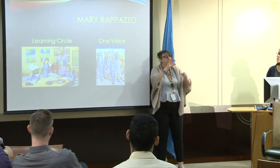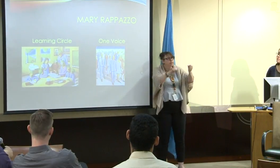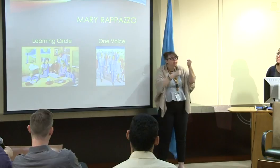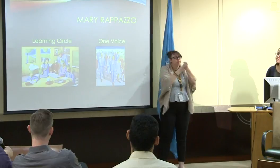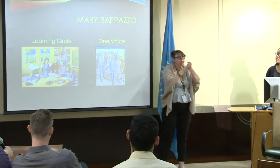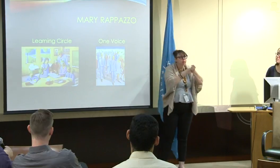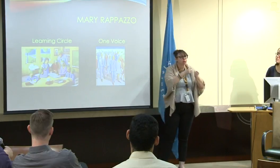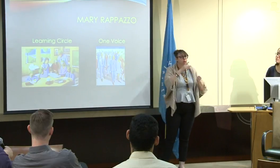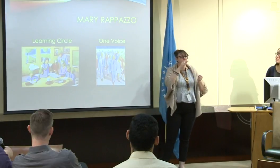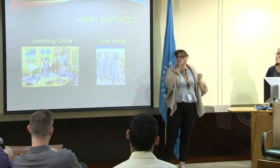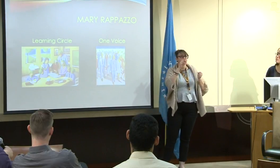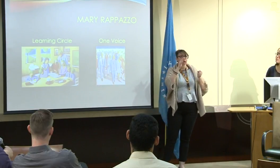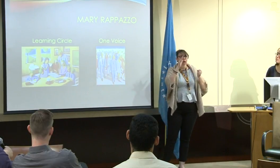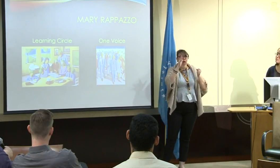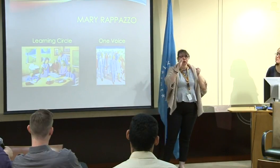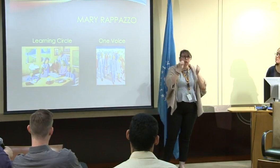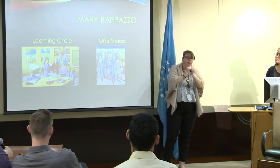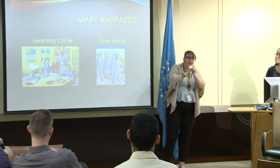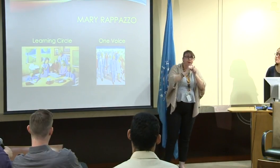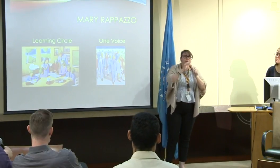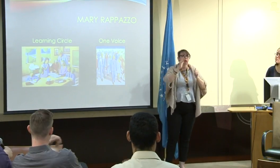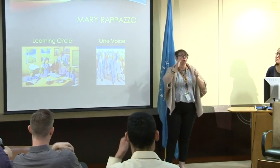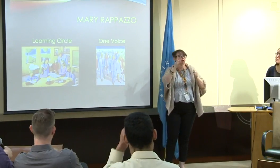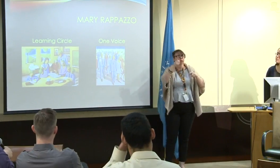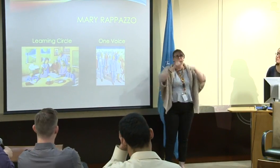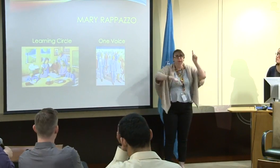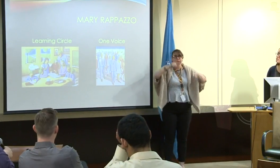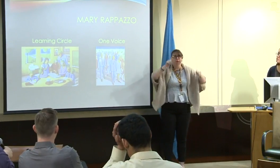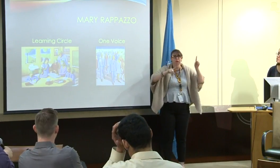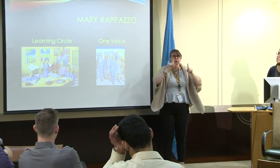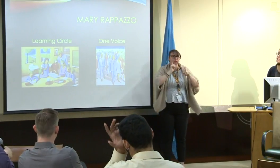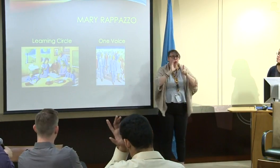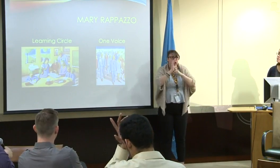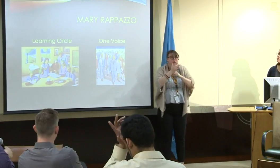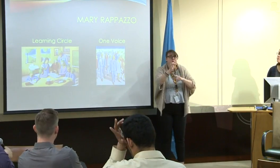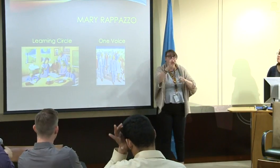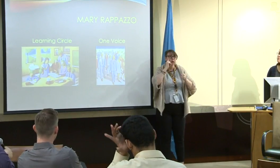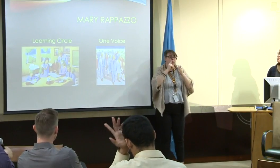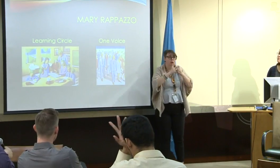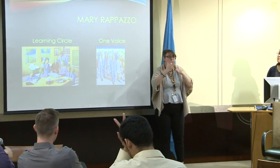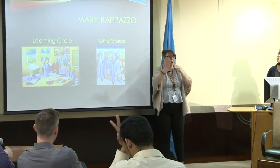as one voice to support and to speak out about the diversity